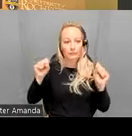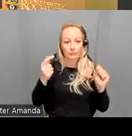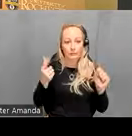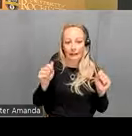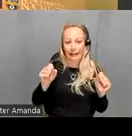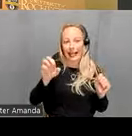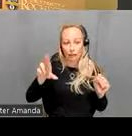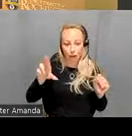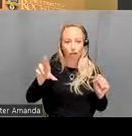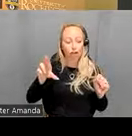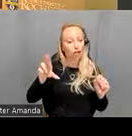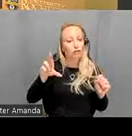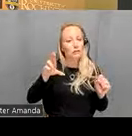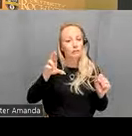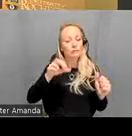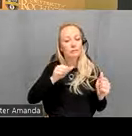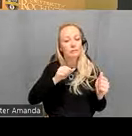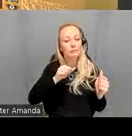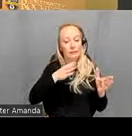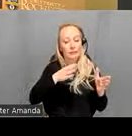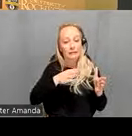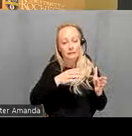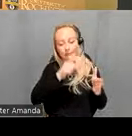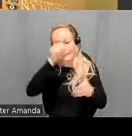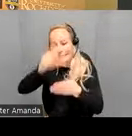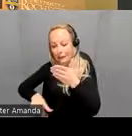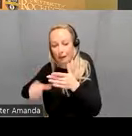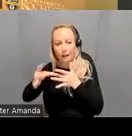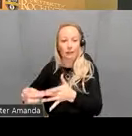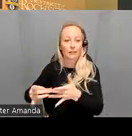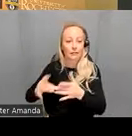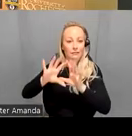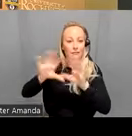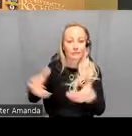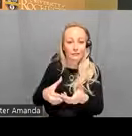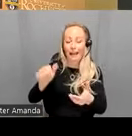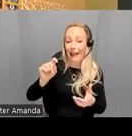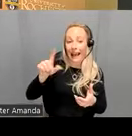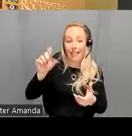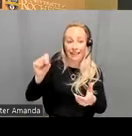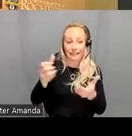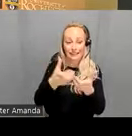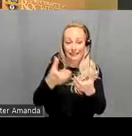schema which was published in 2016 it's an atlas that basically divides each hemisphere